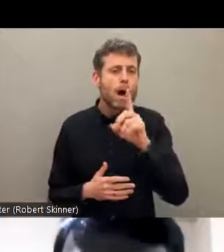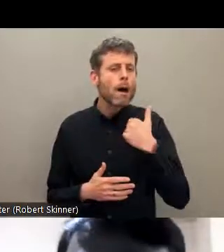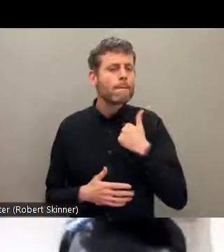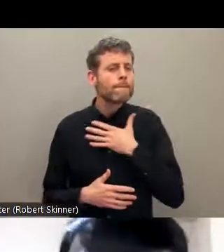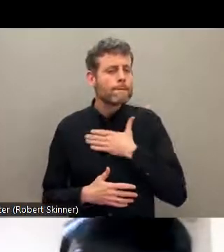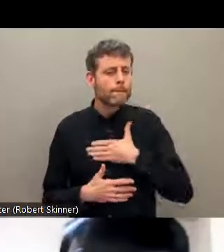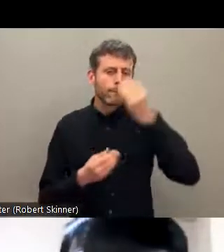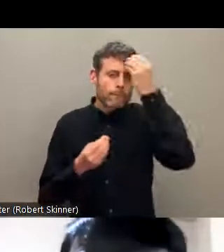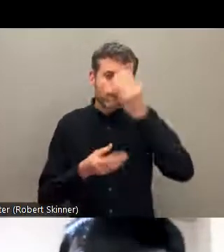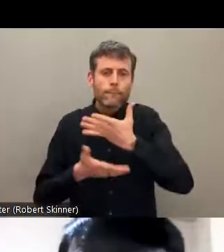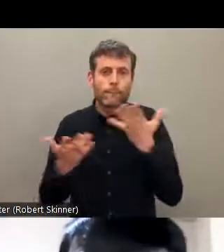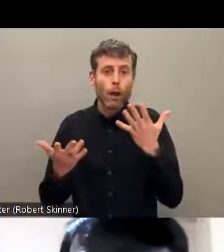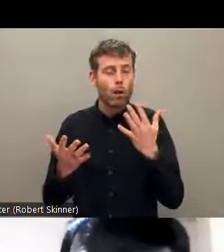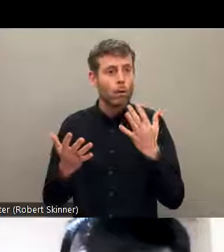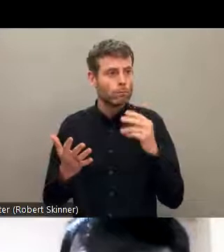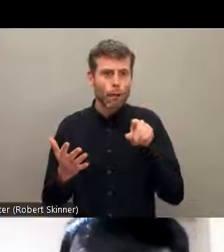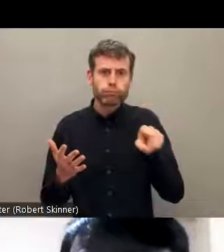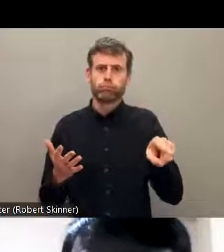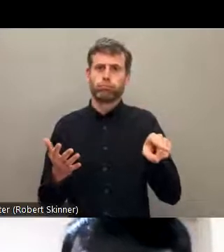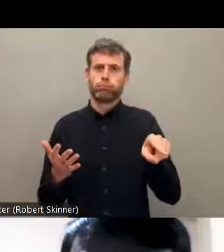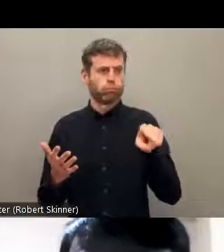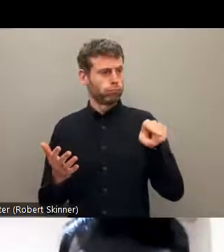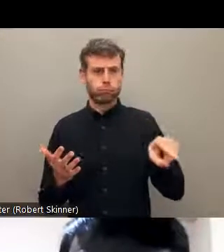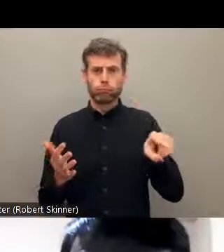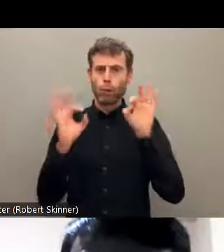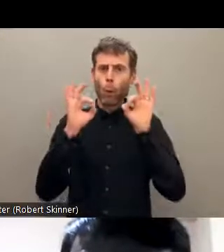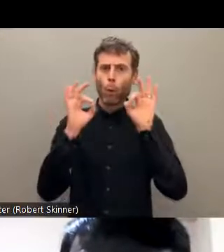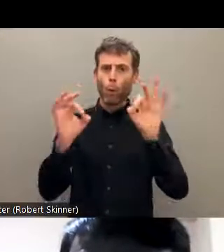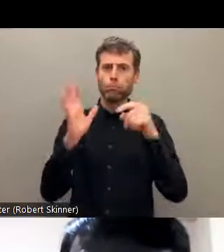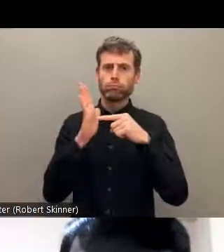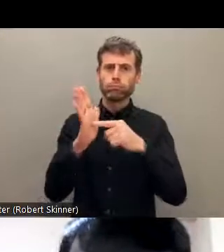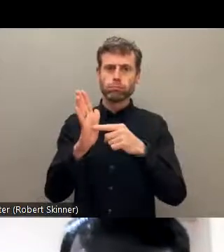the Dalit with disabilities and one